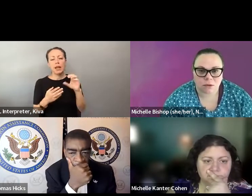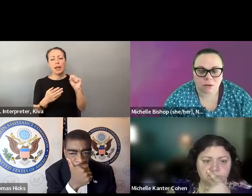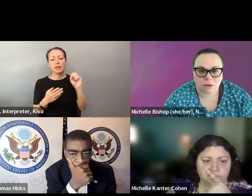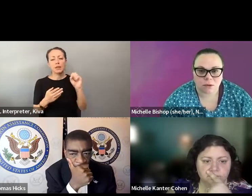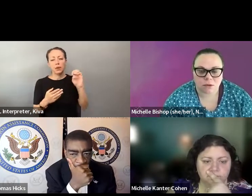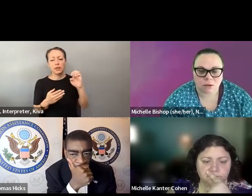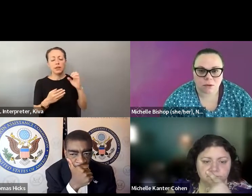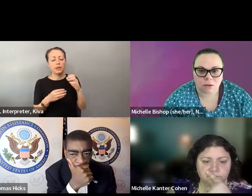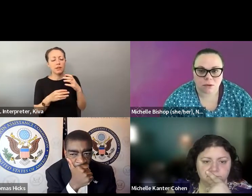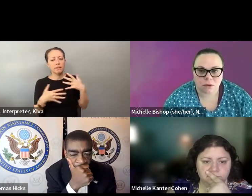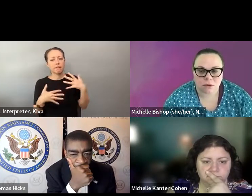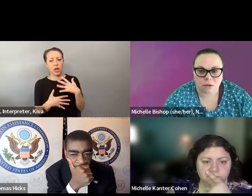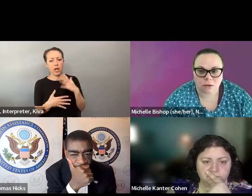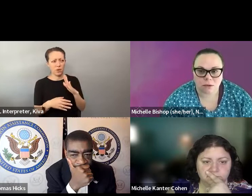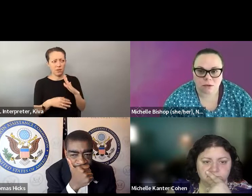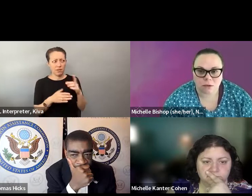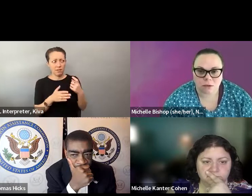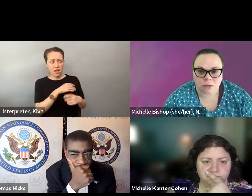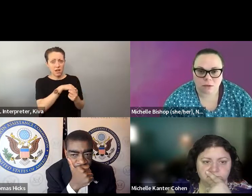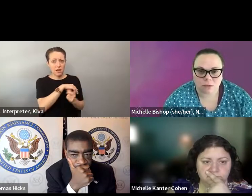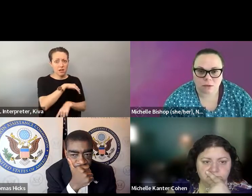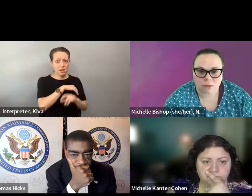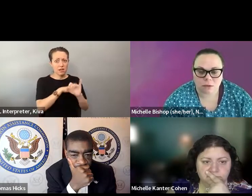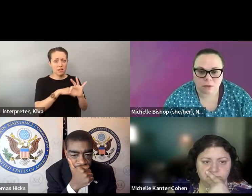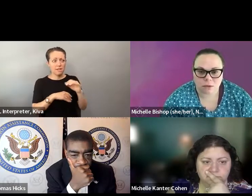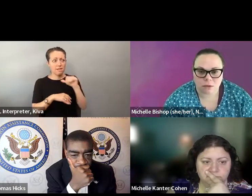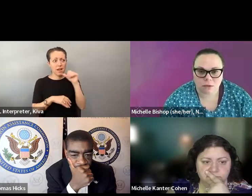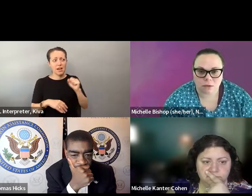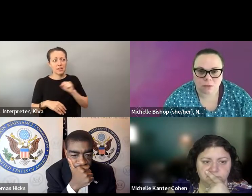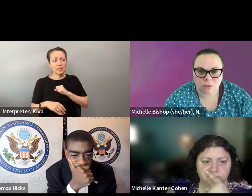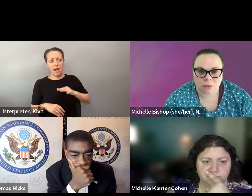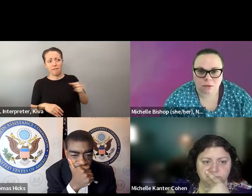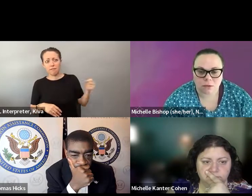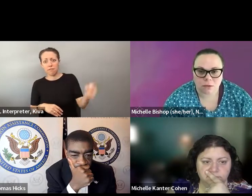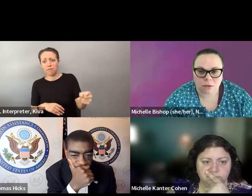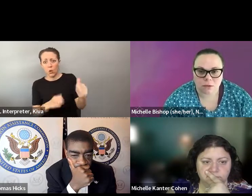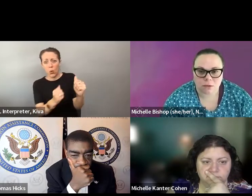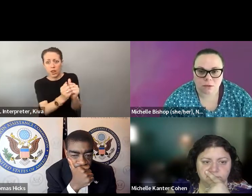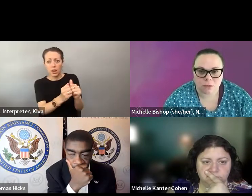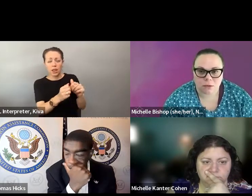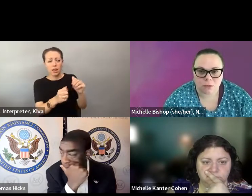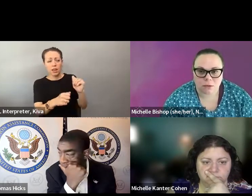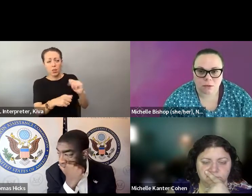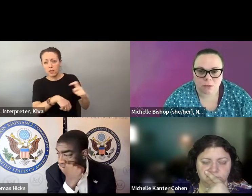They just need to use it, I mean, they have to put them at every early voting site, but they can put them any place that'd be an early voting site The obstacles are funding and basically the fear, of you know, getting fined Yeah, couple of other things but for the most part they know, getting fined. And a couple other thing, but for